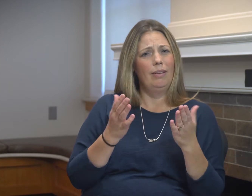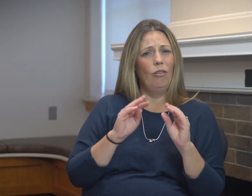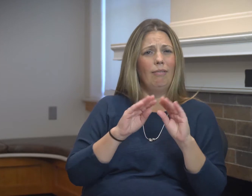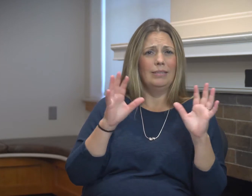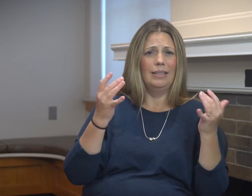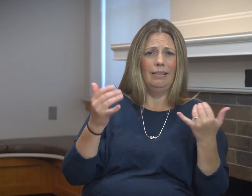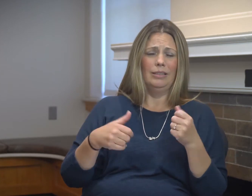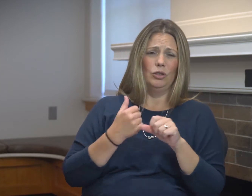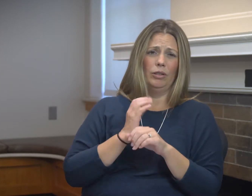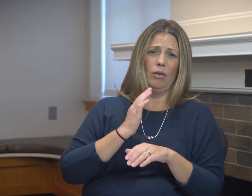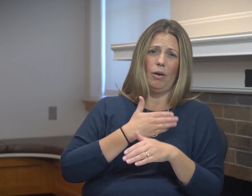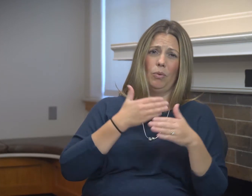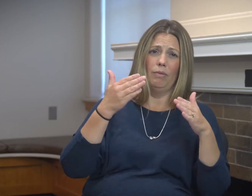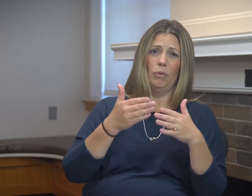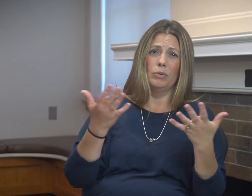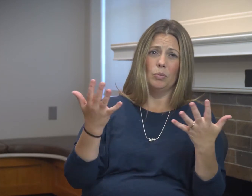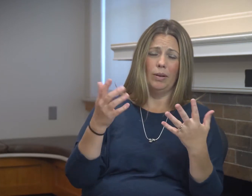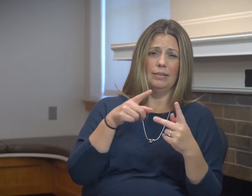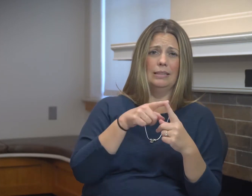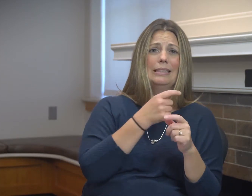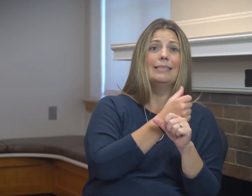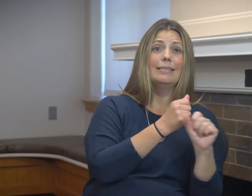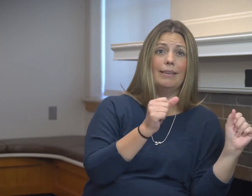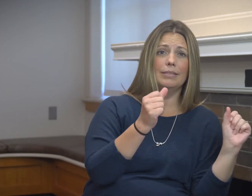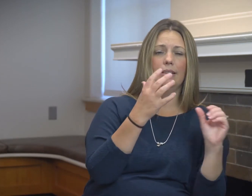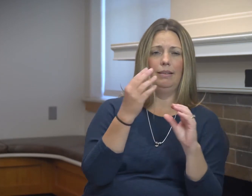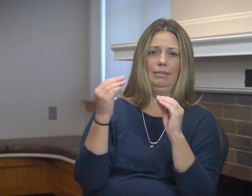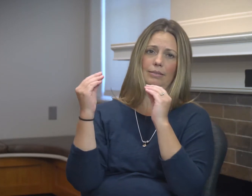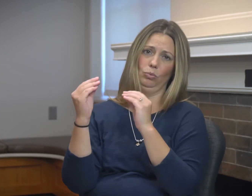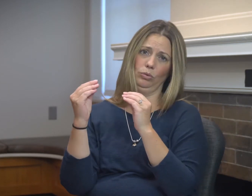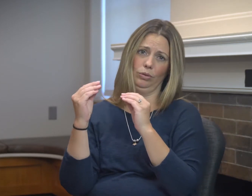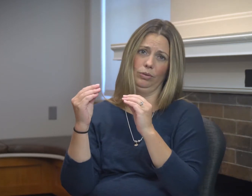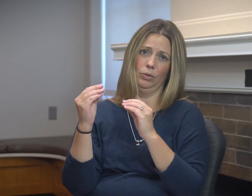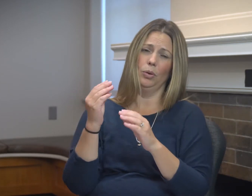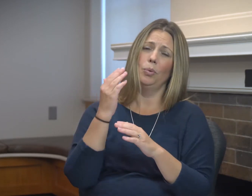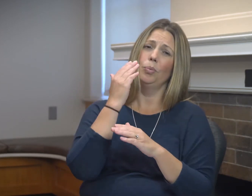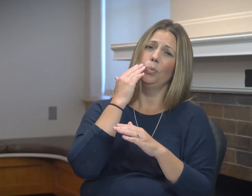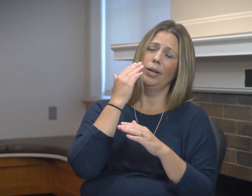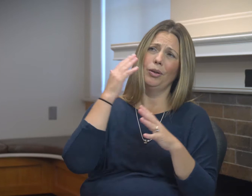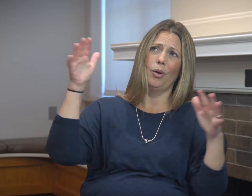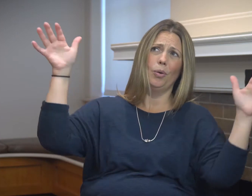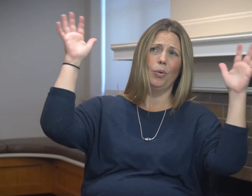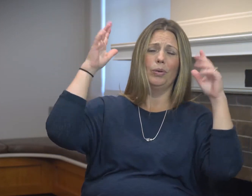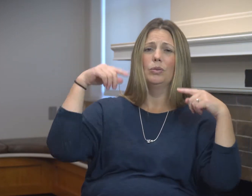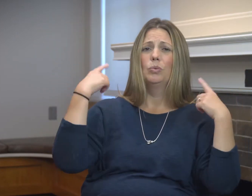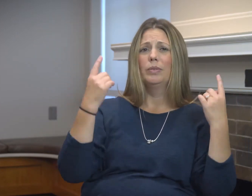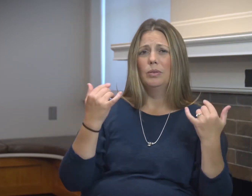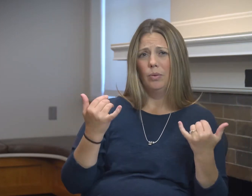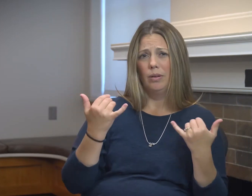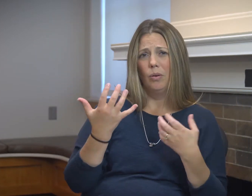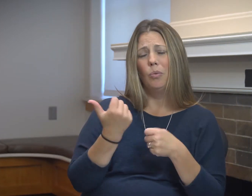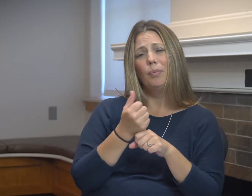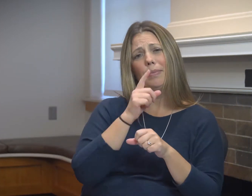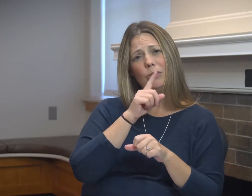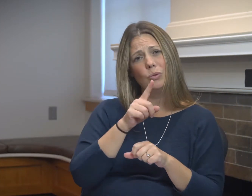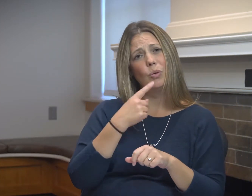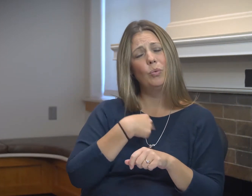The last thing that's really important obviously right now is that we focus on safety and instruction.